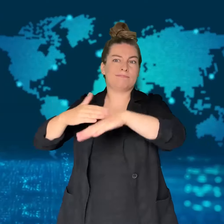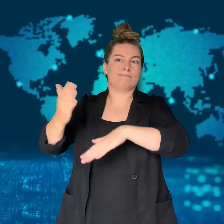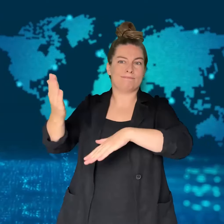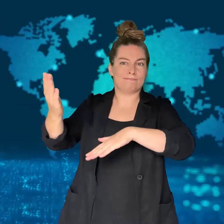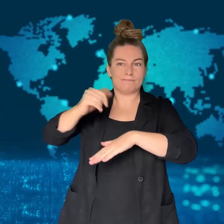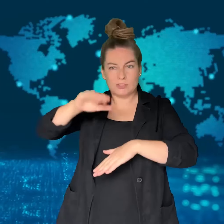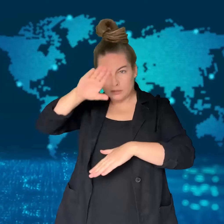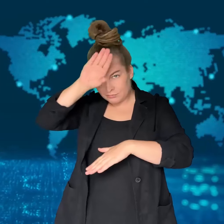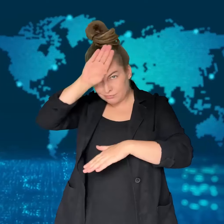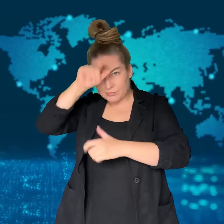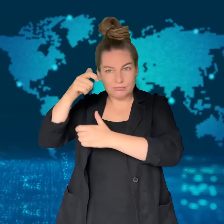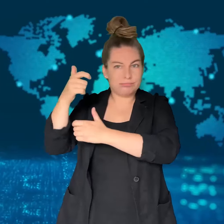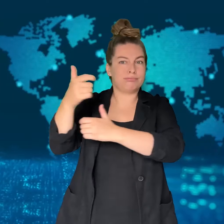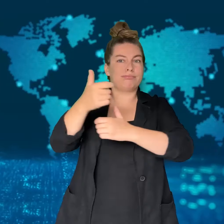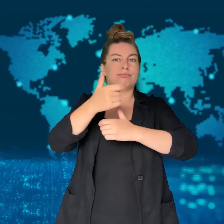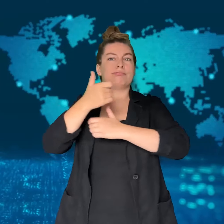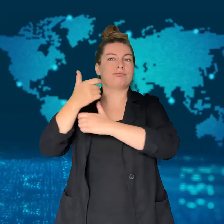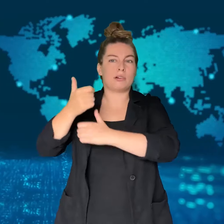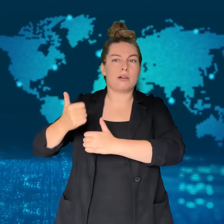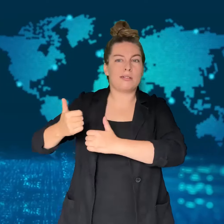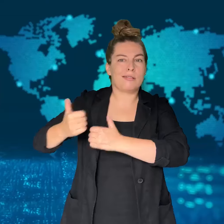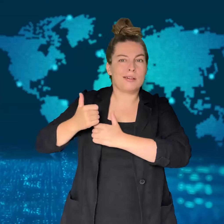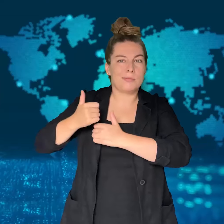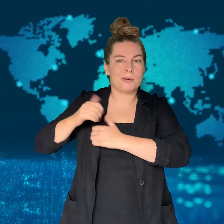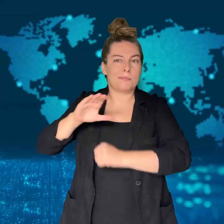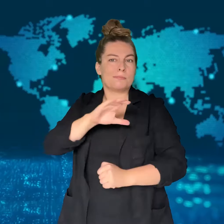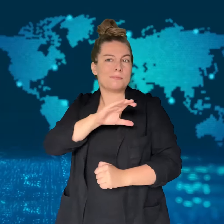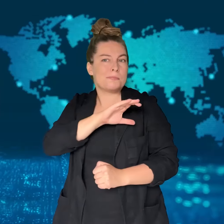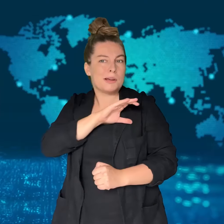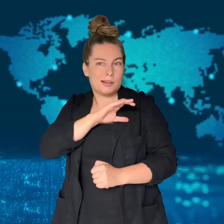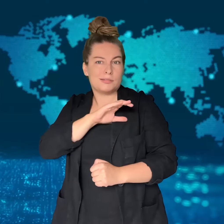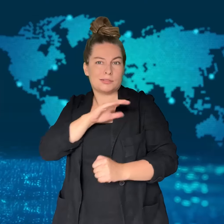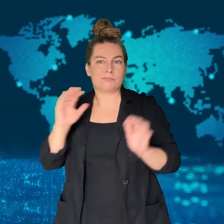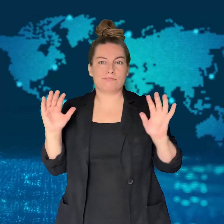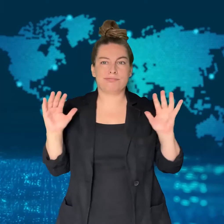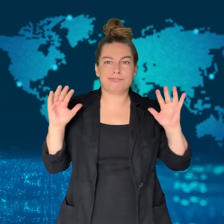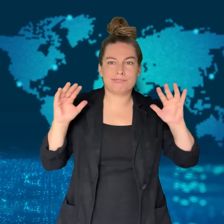A large area of fire and smoke was seen from